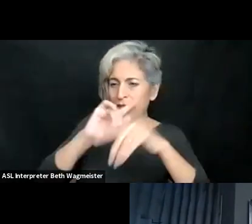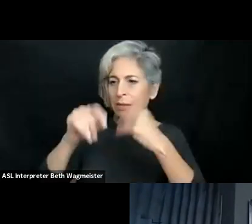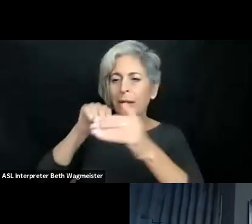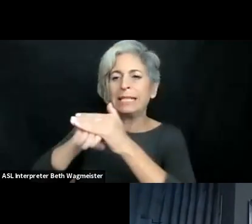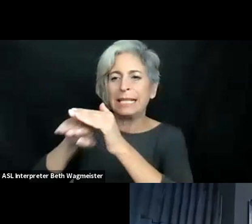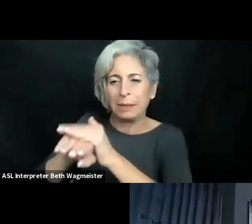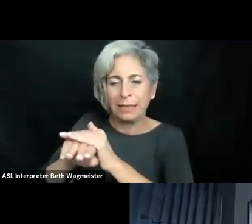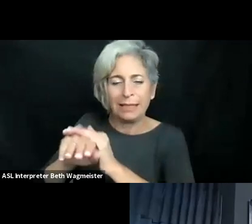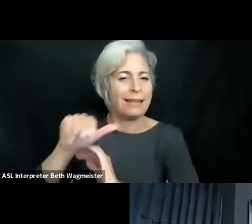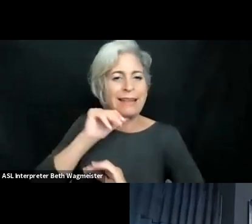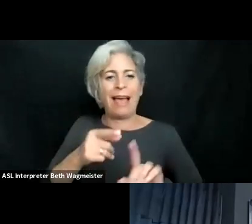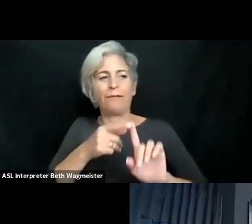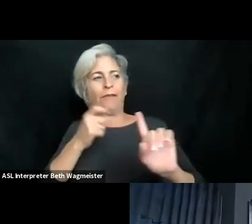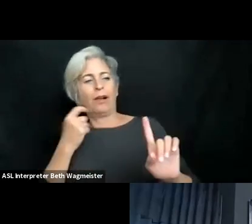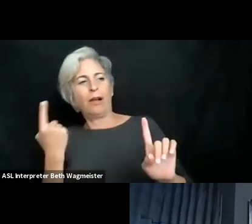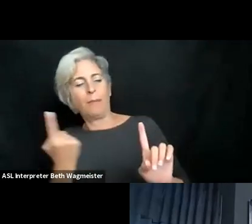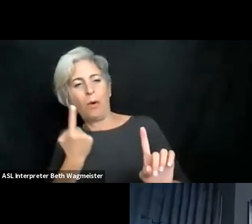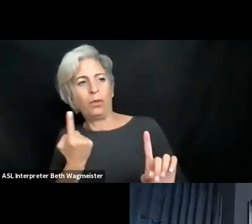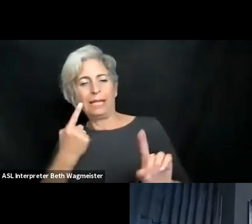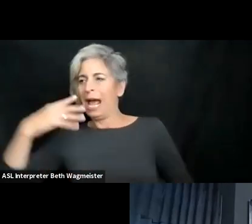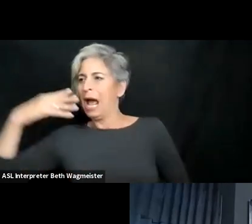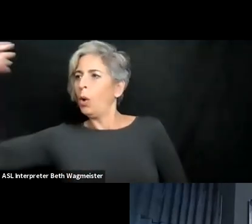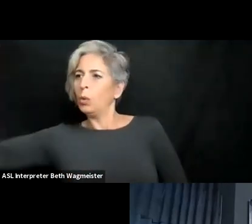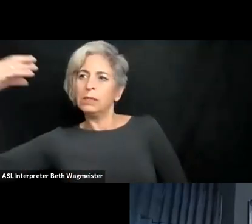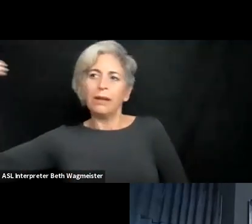Maryland. We have demand from students and the local community for teaching